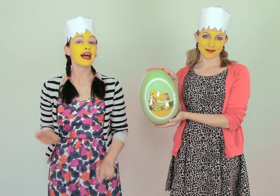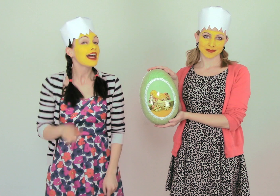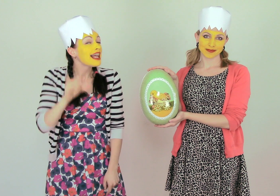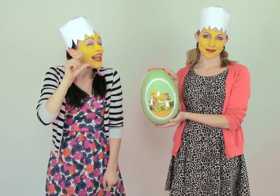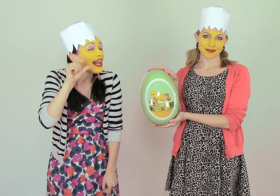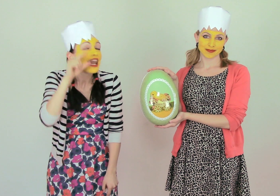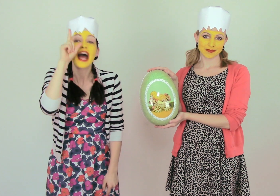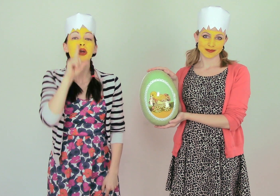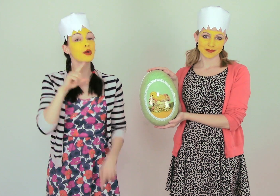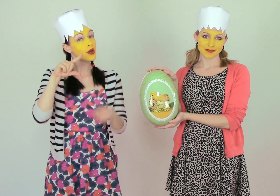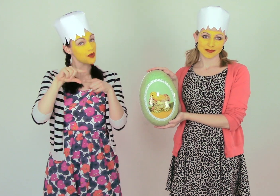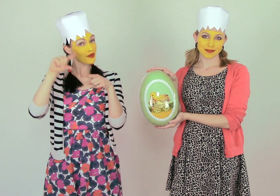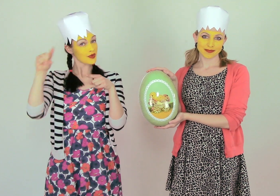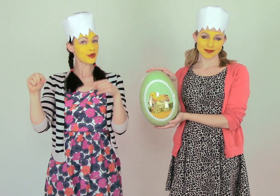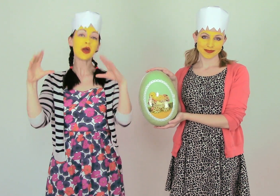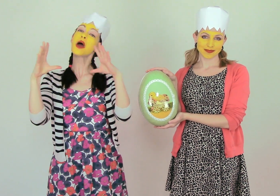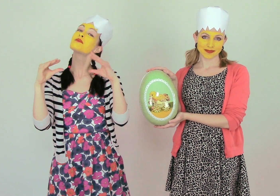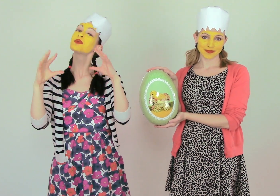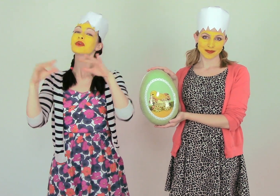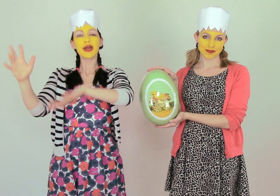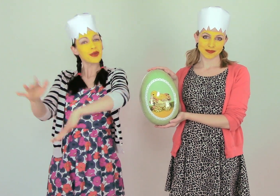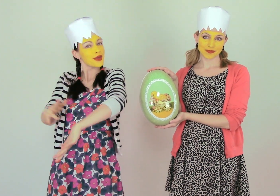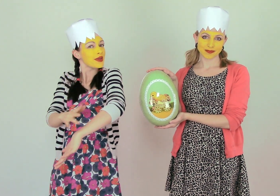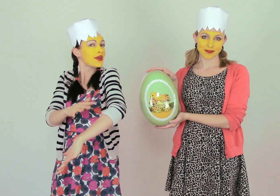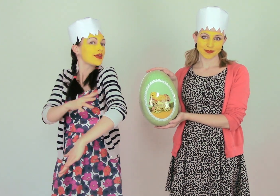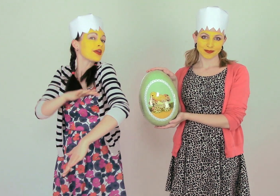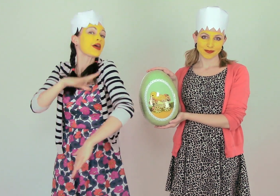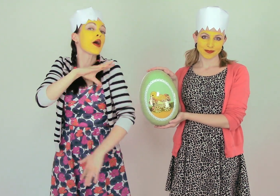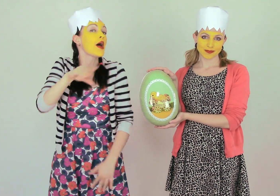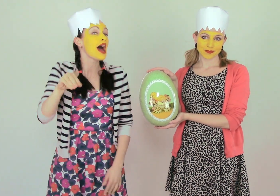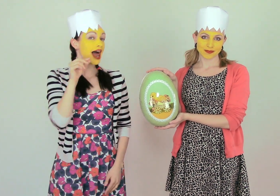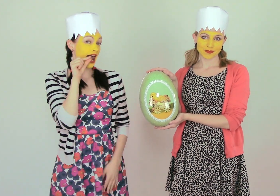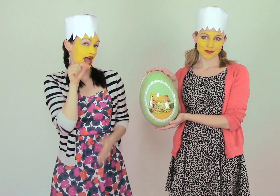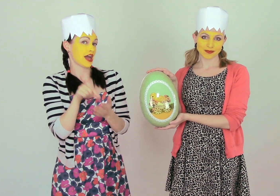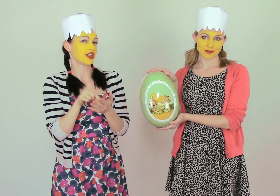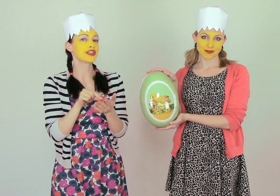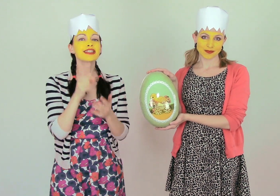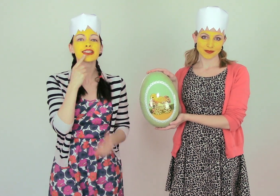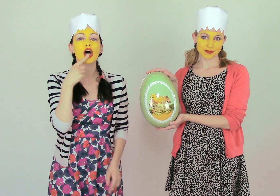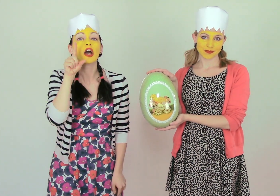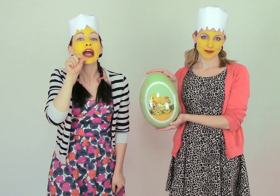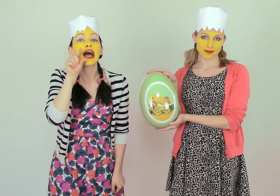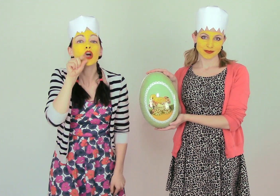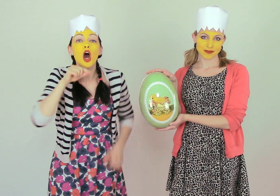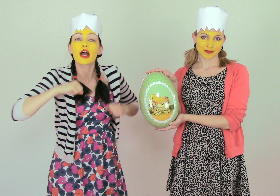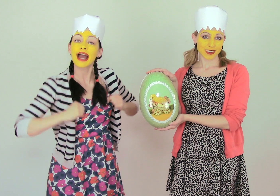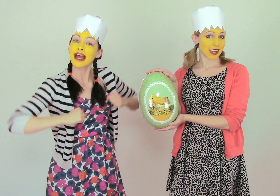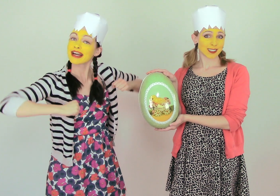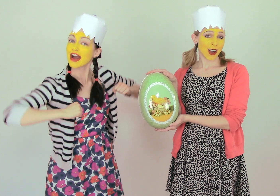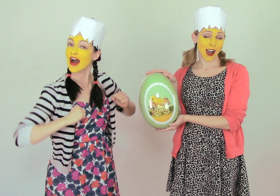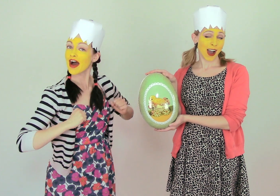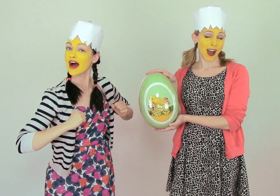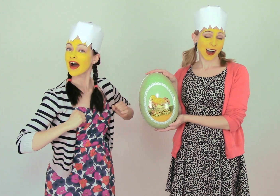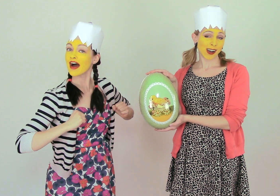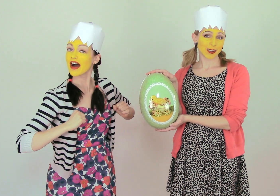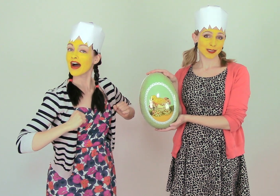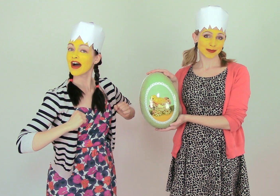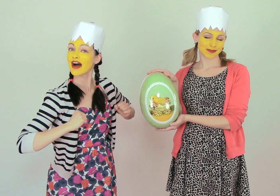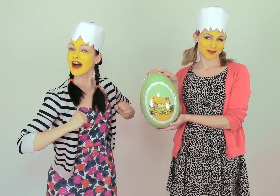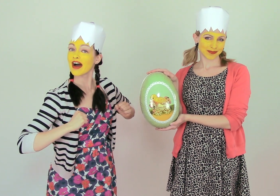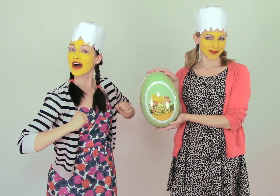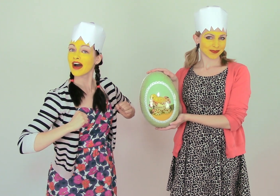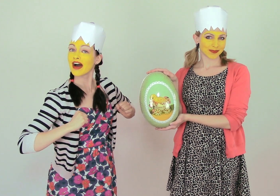The little Gull fluff with soft feathers and all the hens were saying: "ka-ka-ka ka".